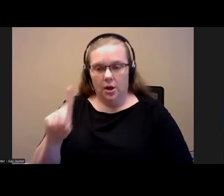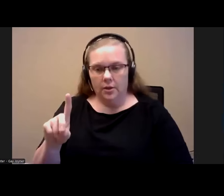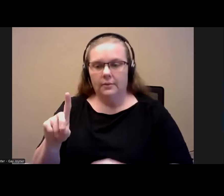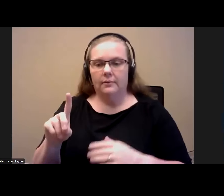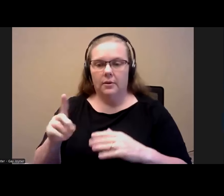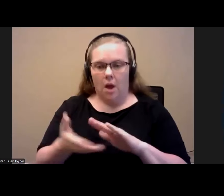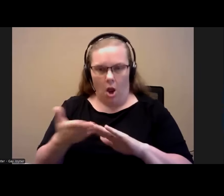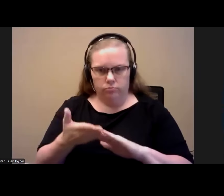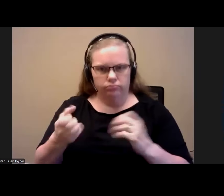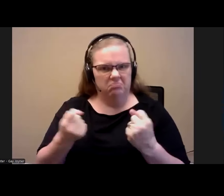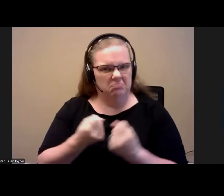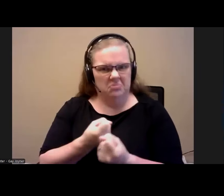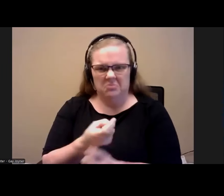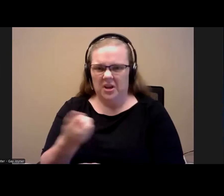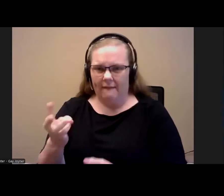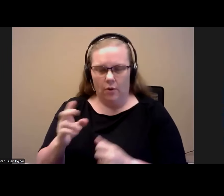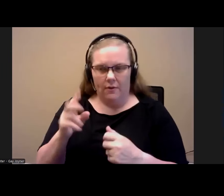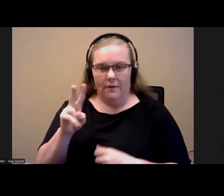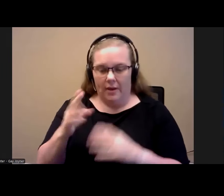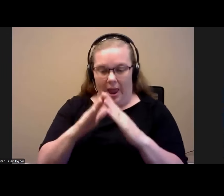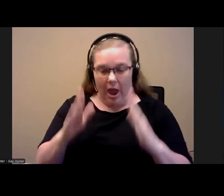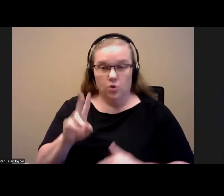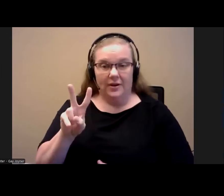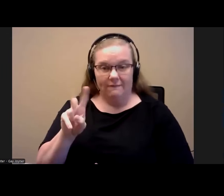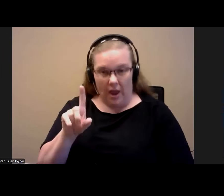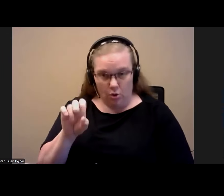housing voucher programs. Folks here who may or may not be familiar with